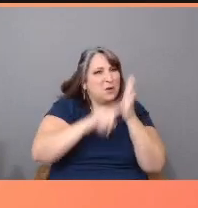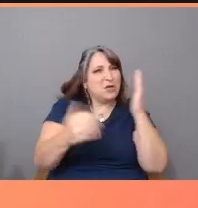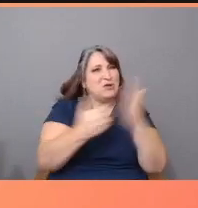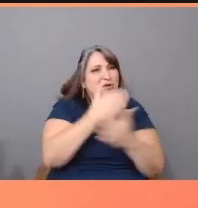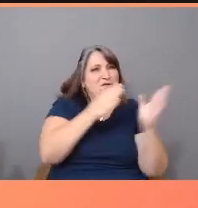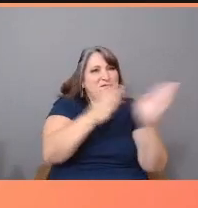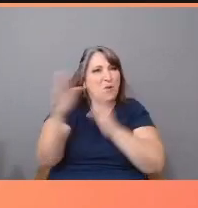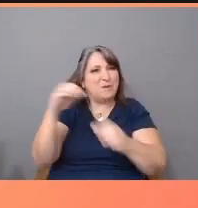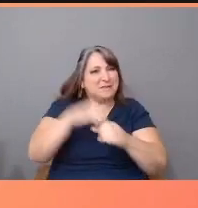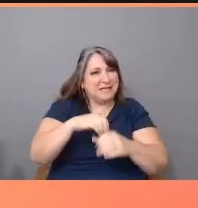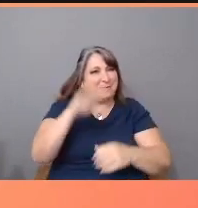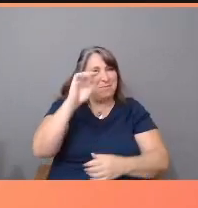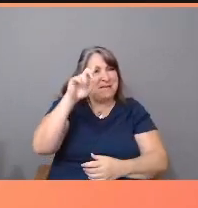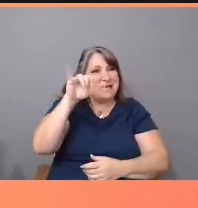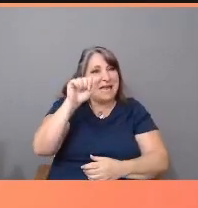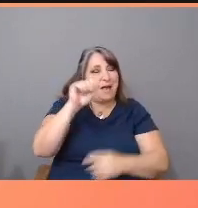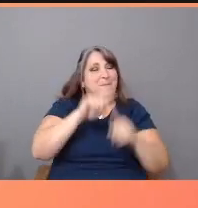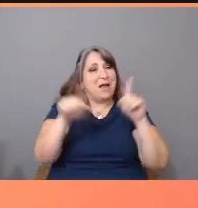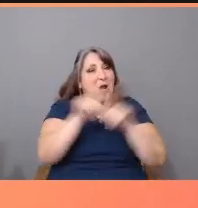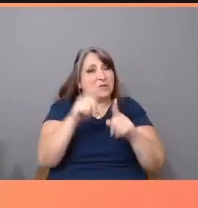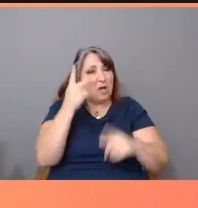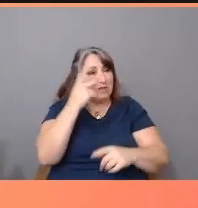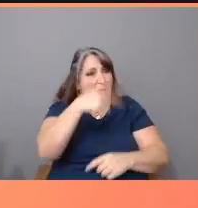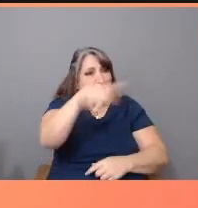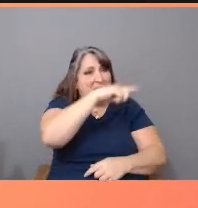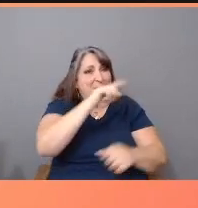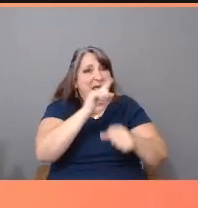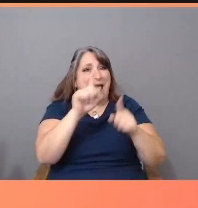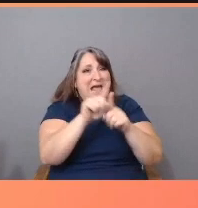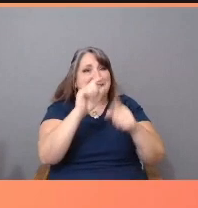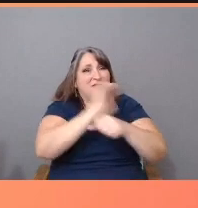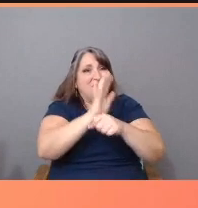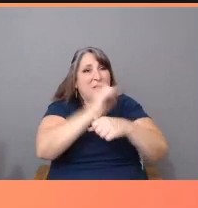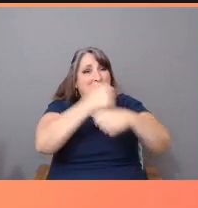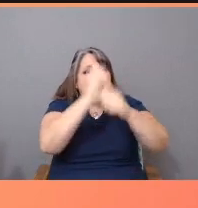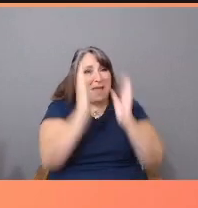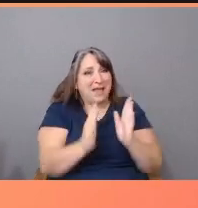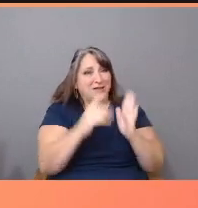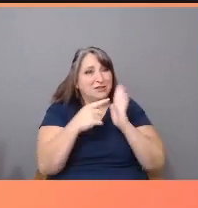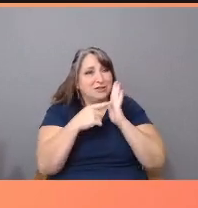But I also saw them as filmmakers parachuting into communities not their own, and marveled